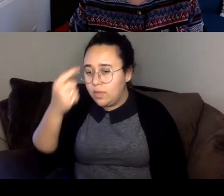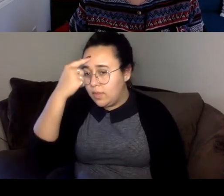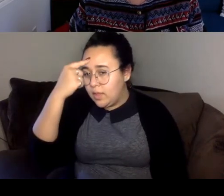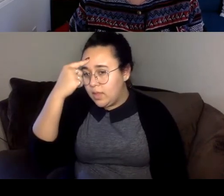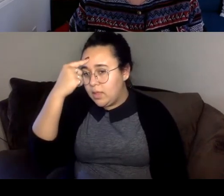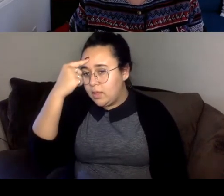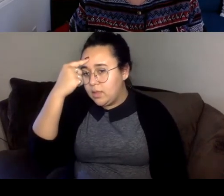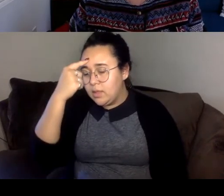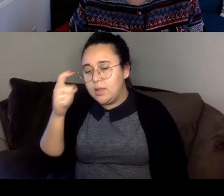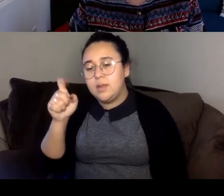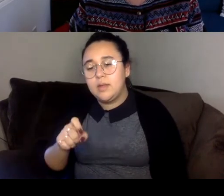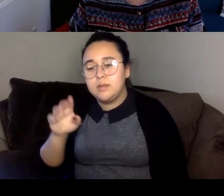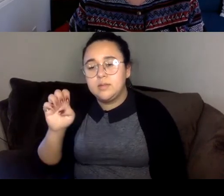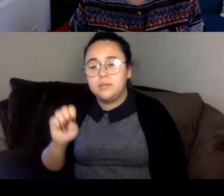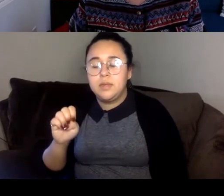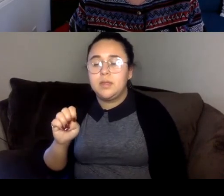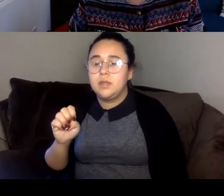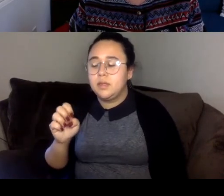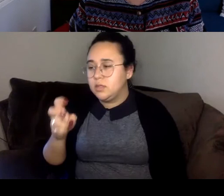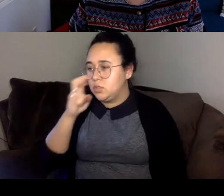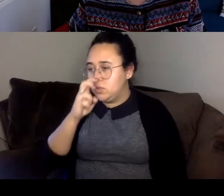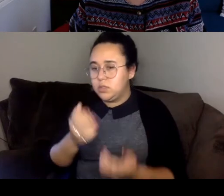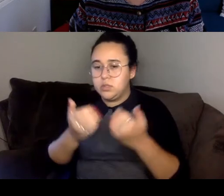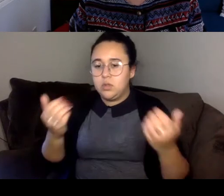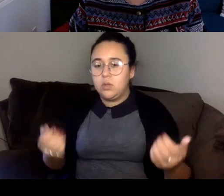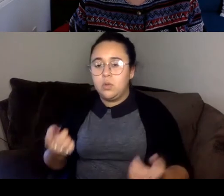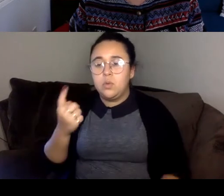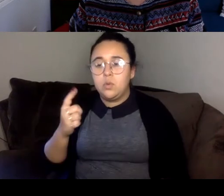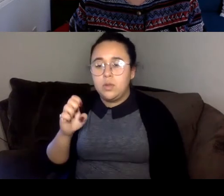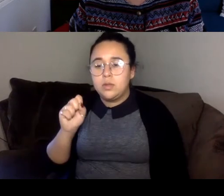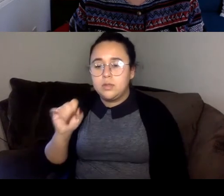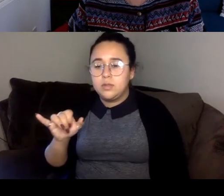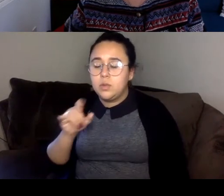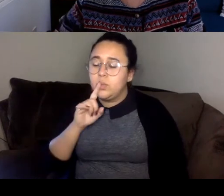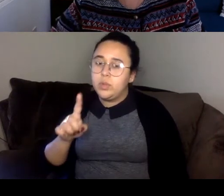think there has to be the strict divide one I say that's really exciting.